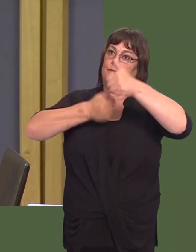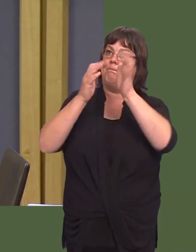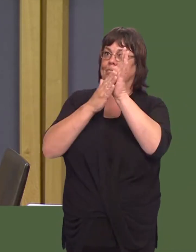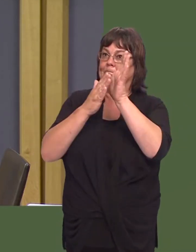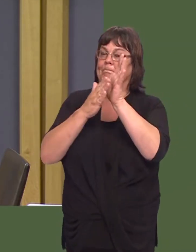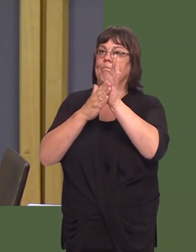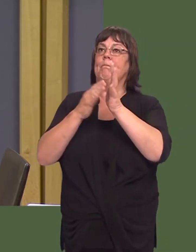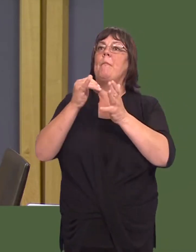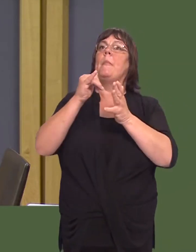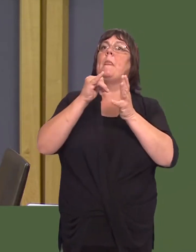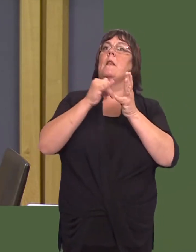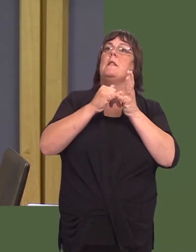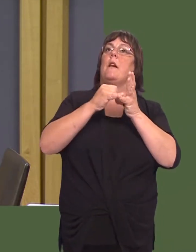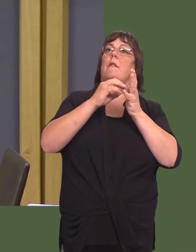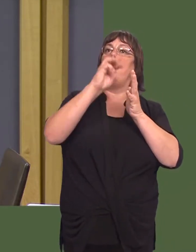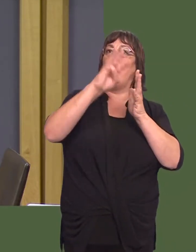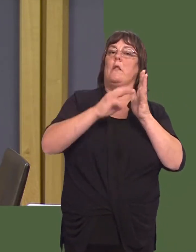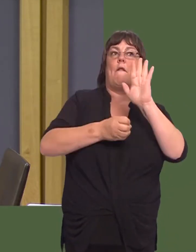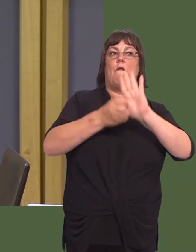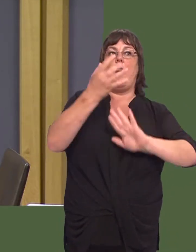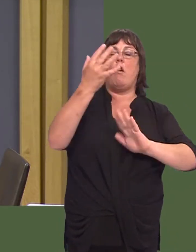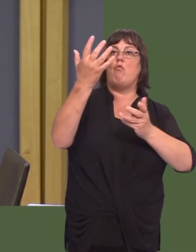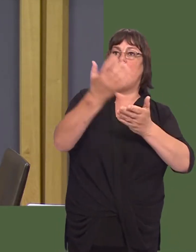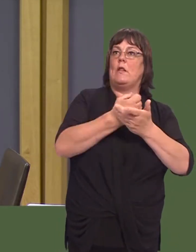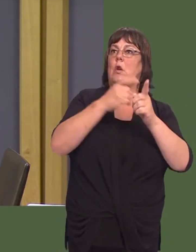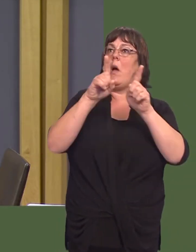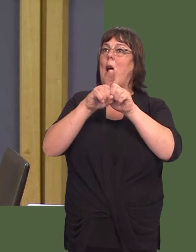Rescue Service, and look at how the Welsh Government can work closely with others to